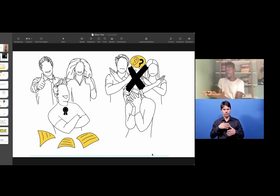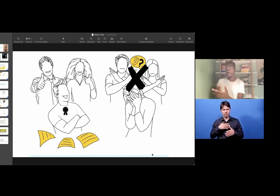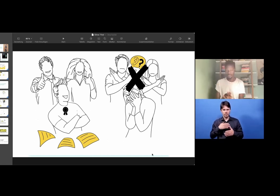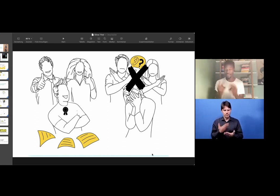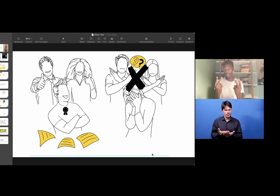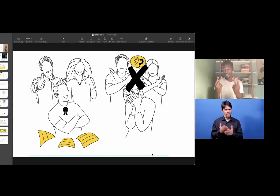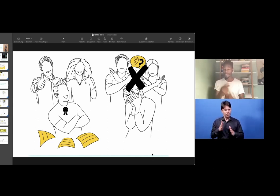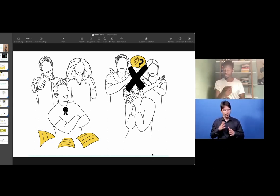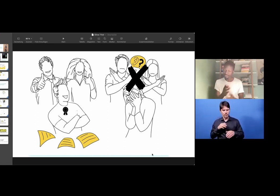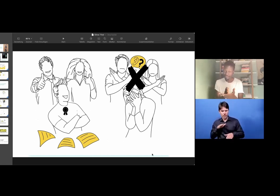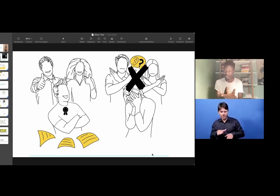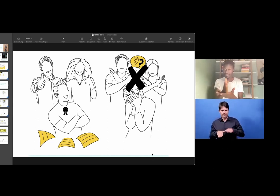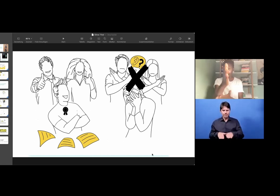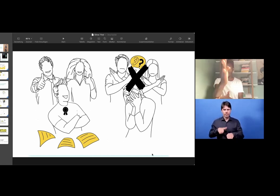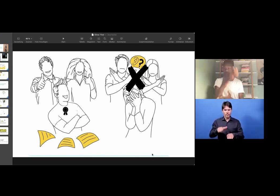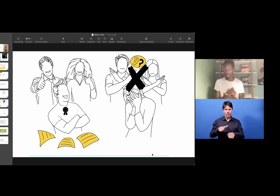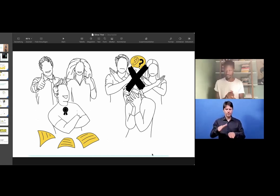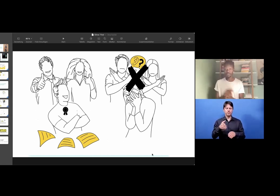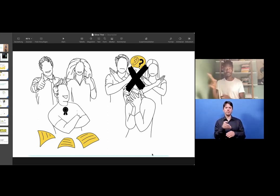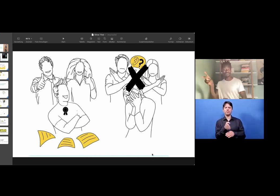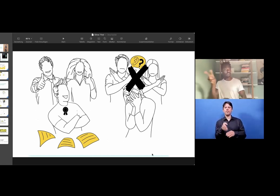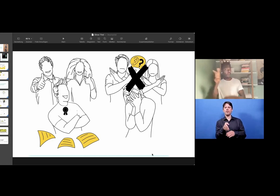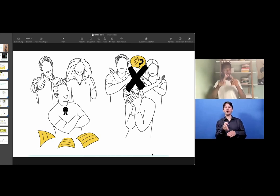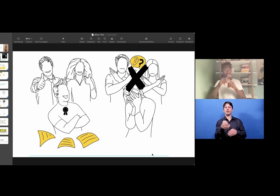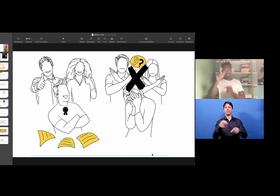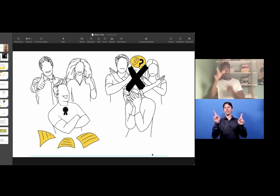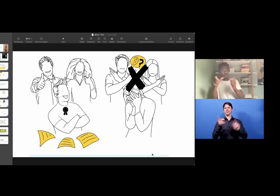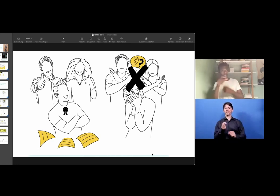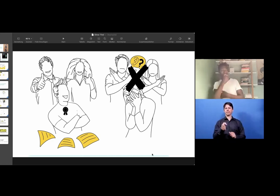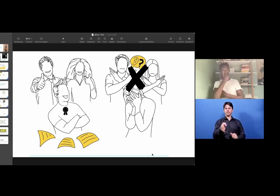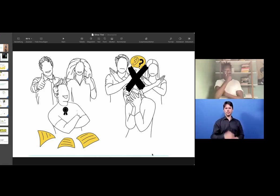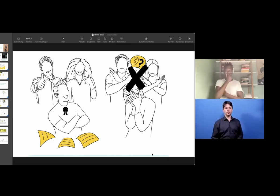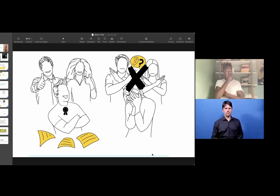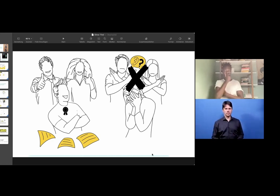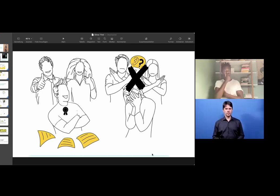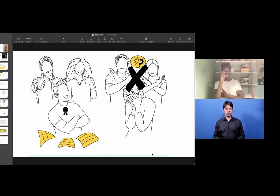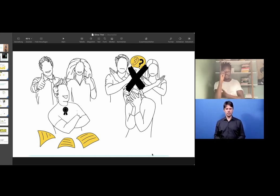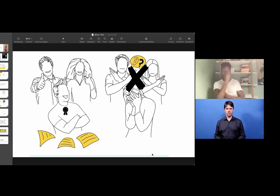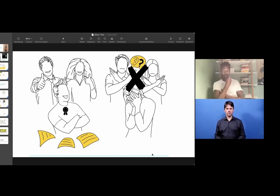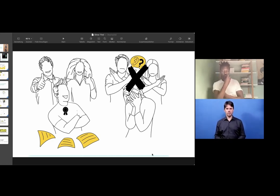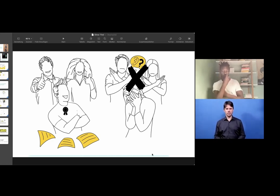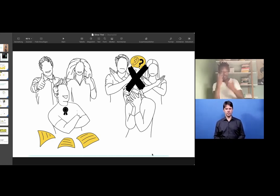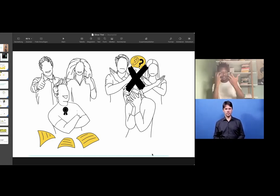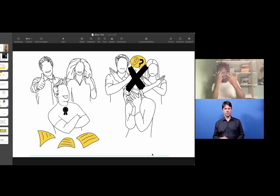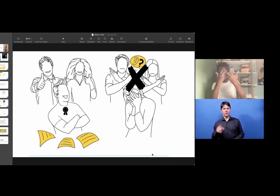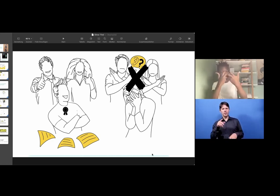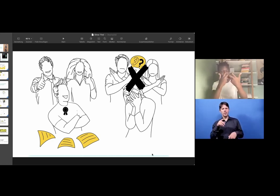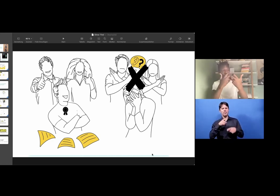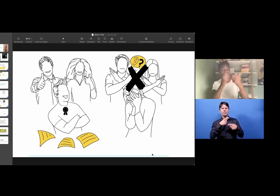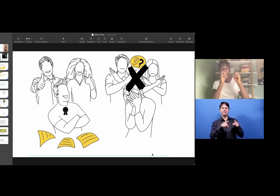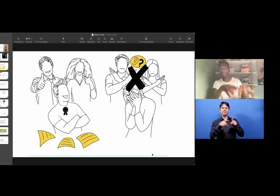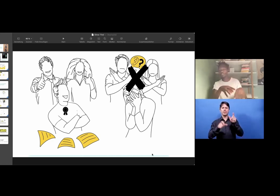And I think this picture is very important to me, because often enough we see people, we can see it in their faces.